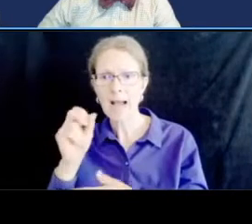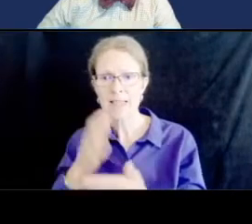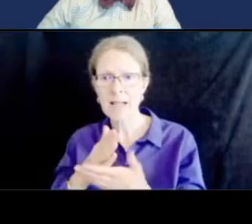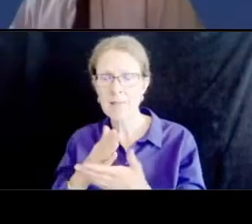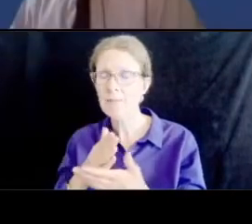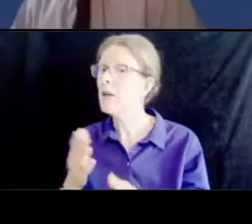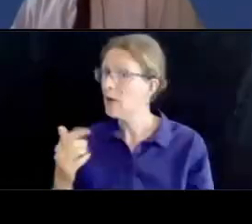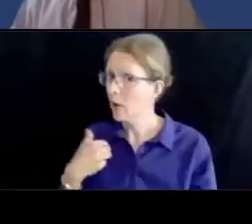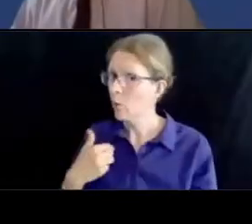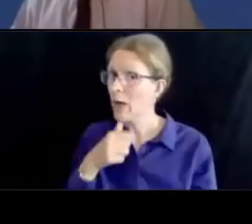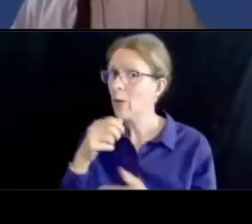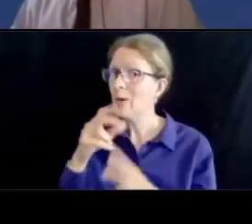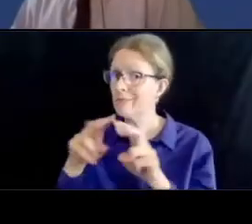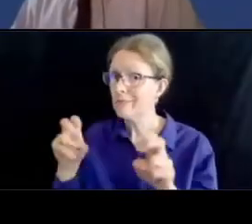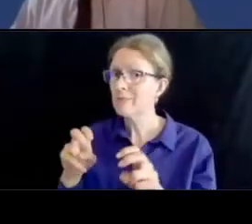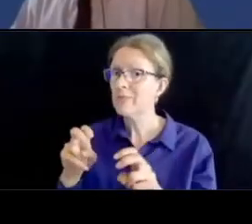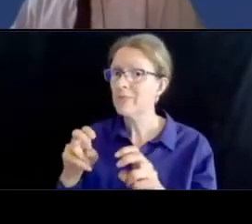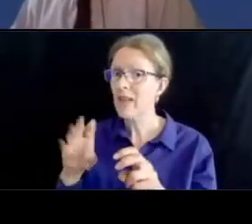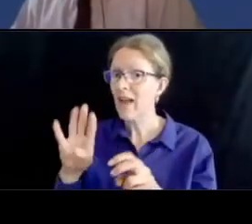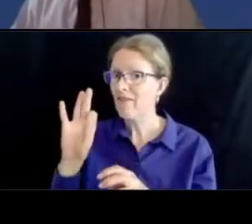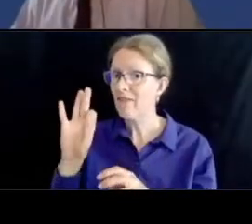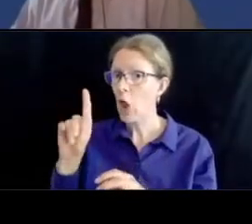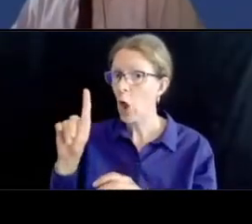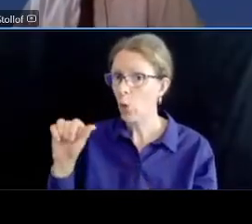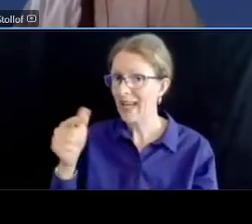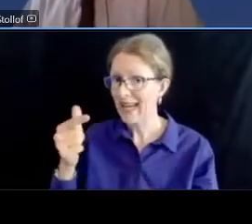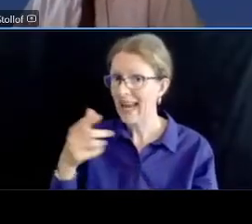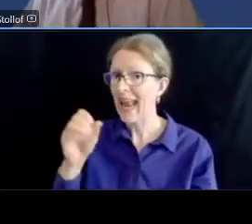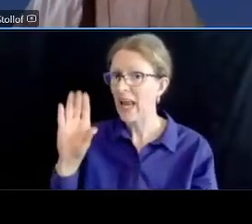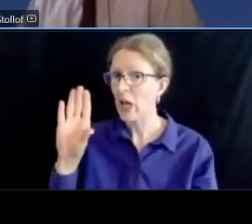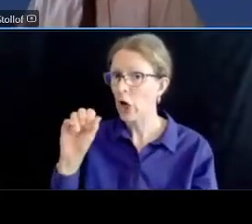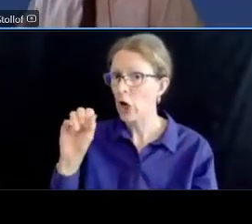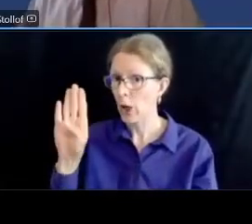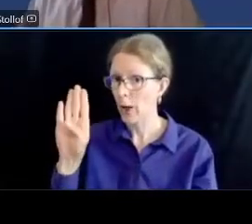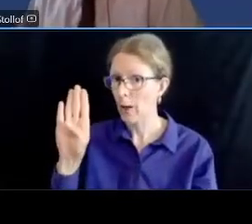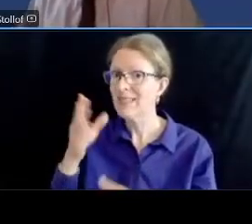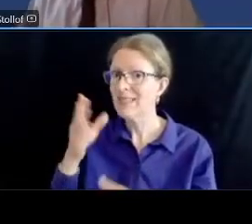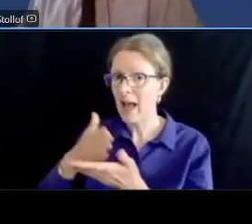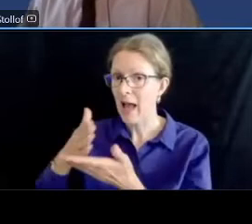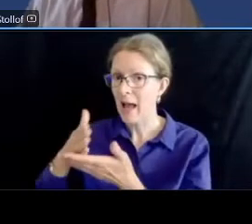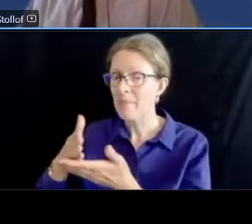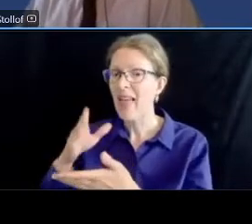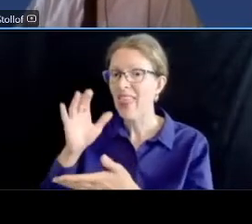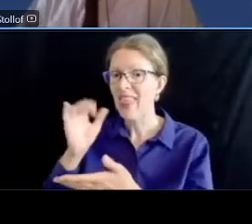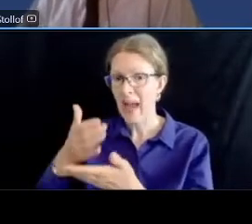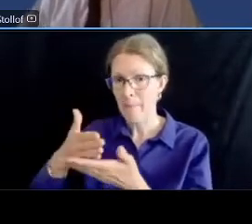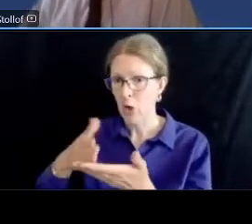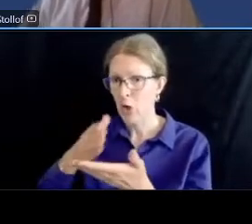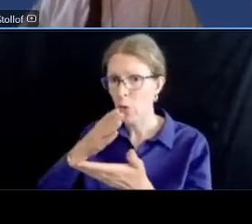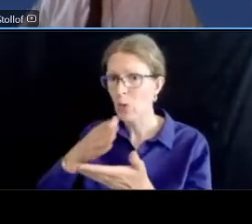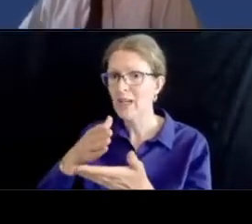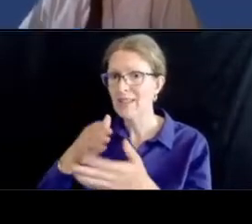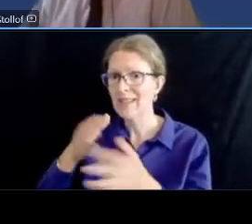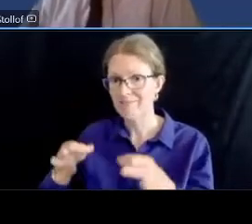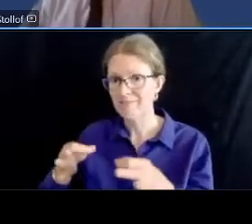curb stops uh that element is going to be decided in the design phase thanks adam next question